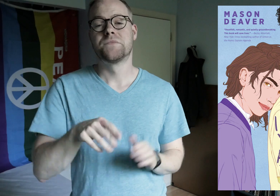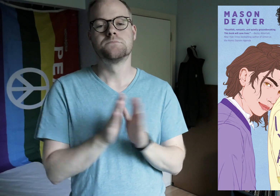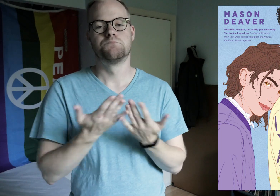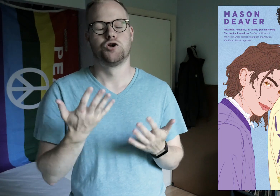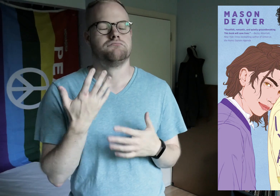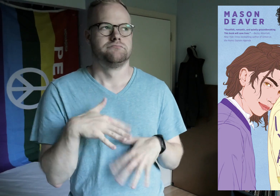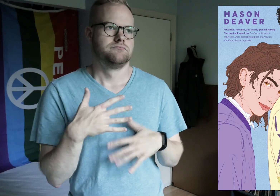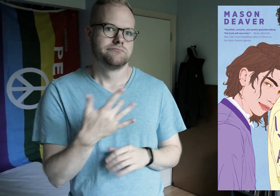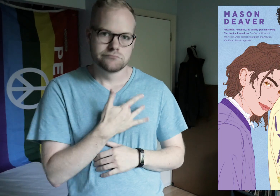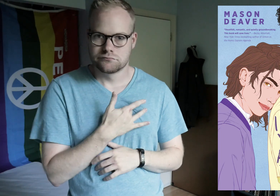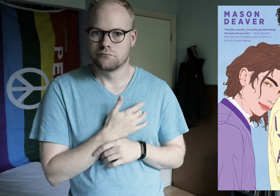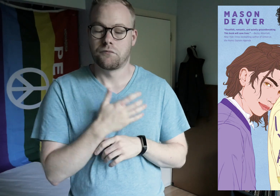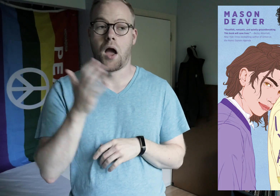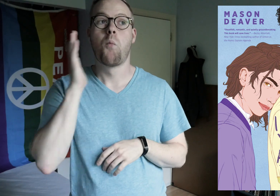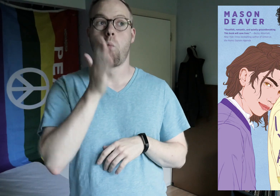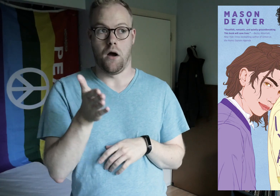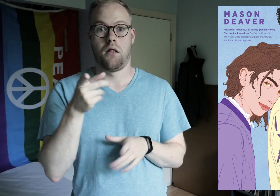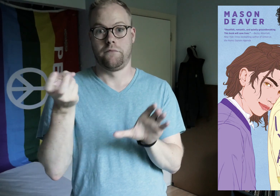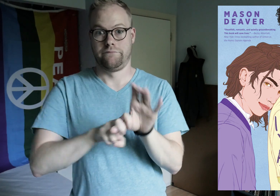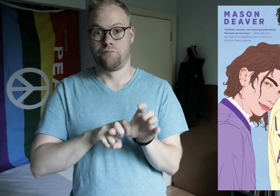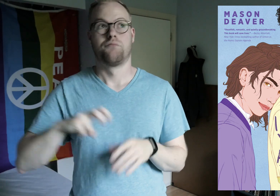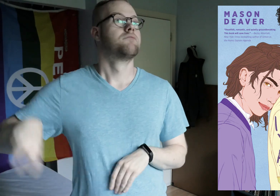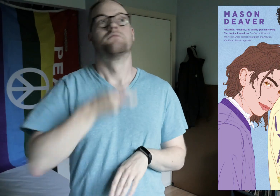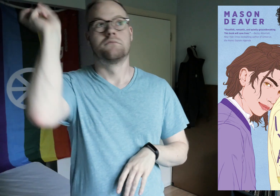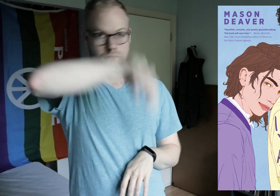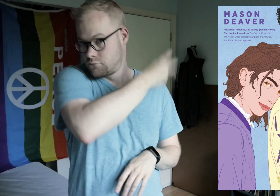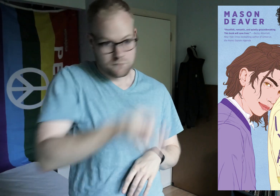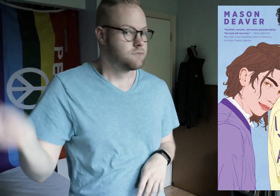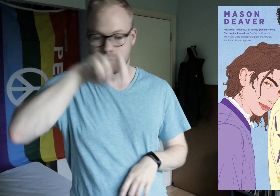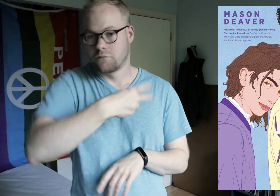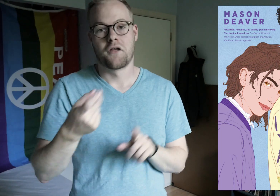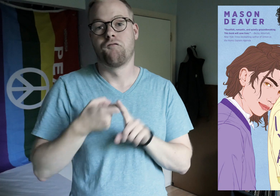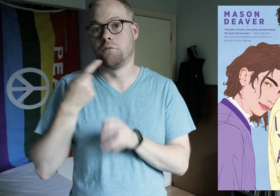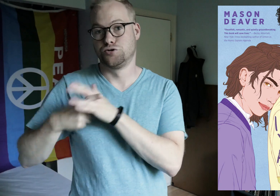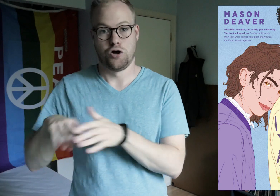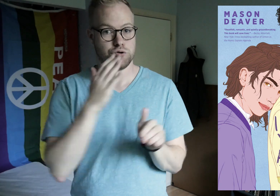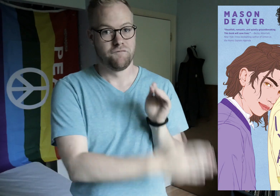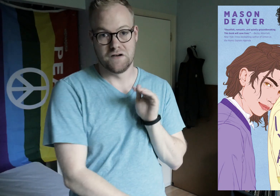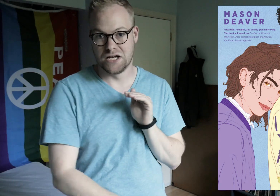This book is so heartfelt, and will put you on a rollercoaster from start to finish.